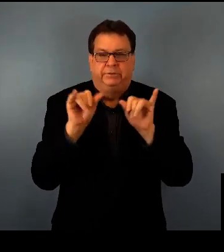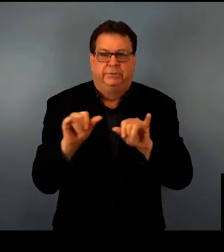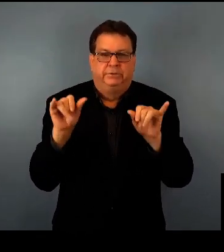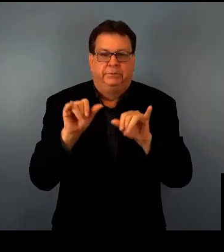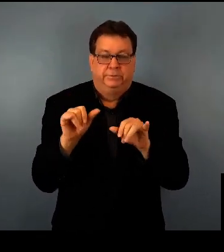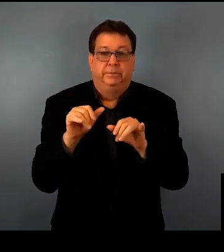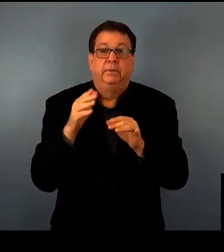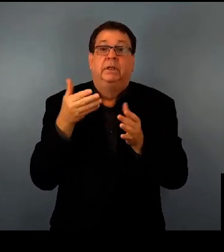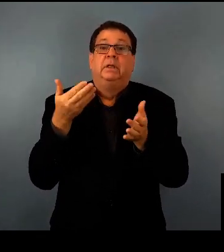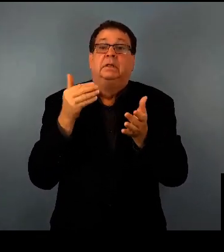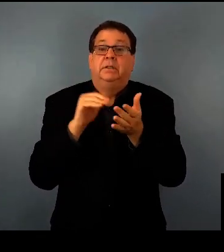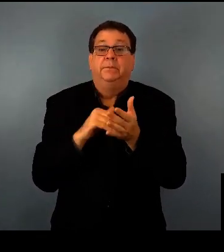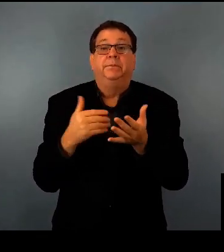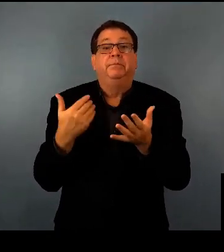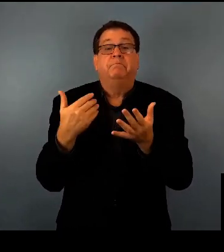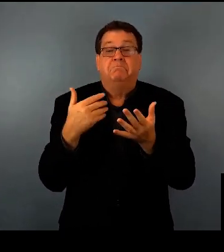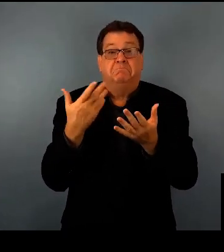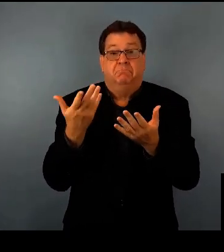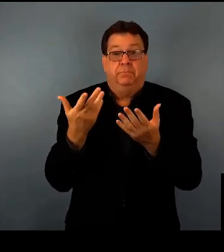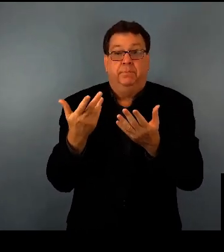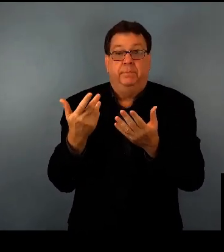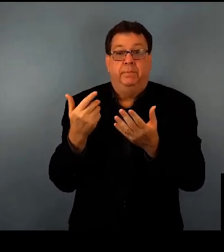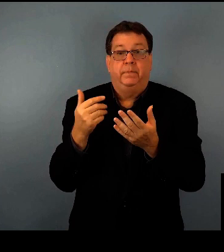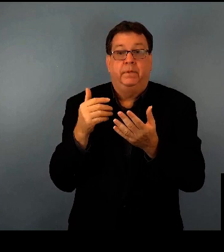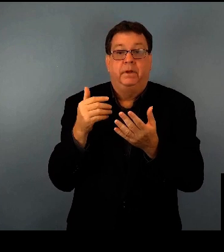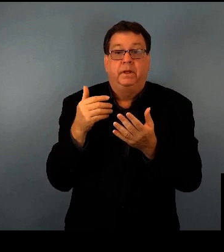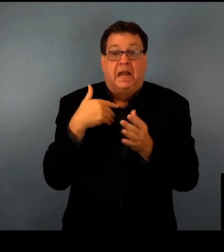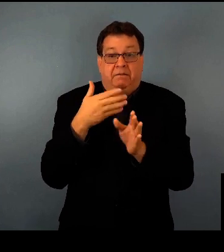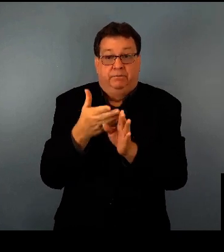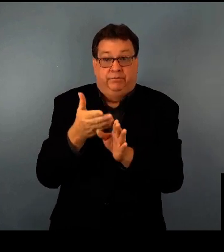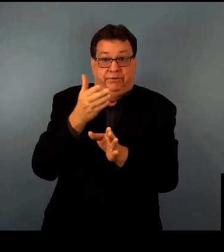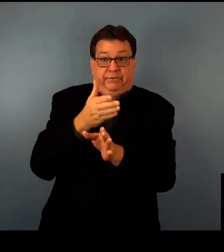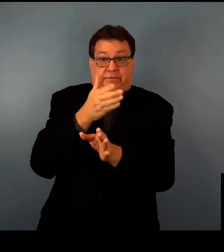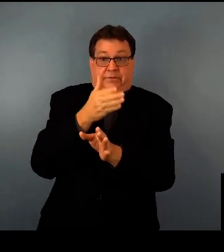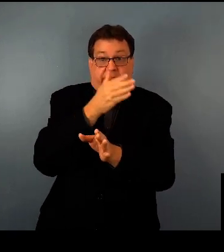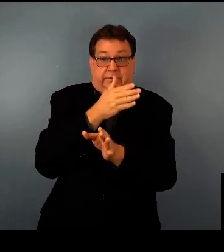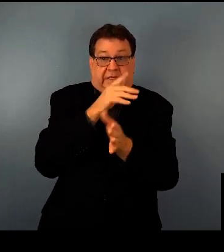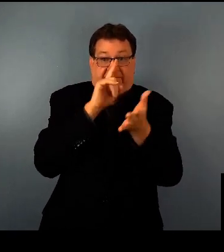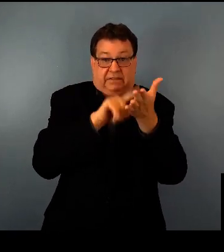So the process of going from preliminary research to an effective medical treatment that's